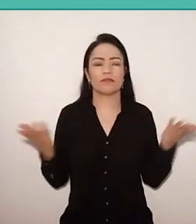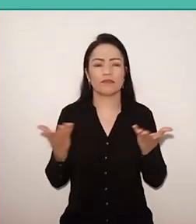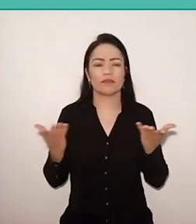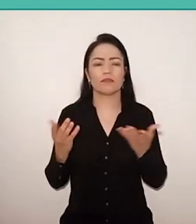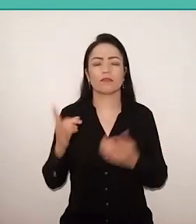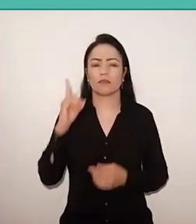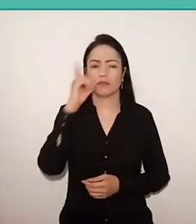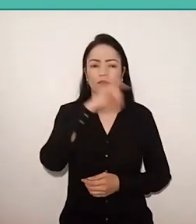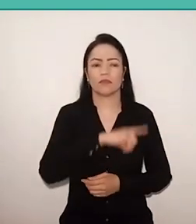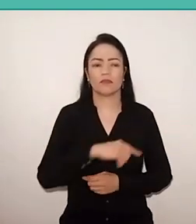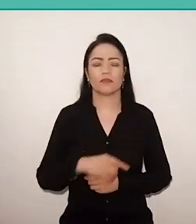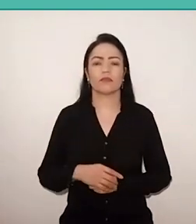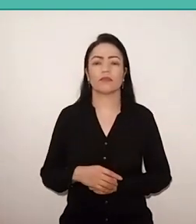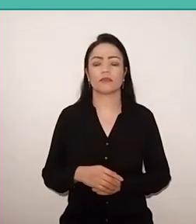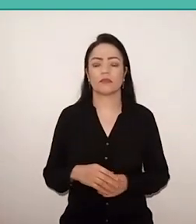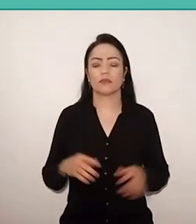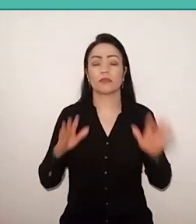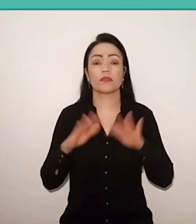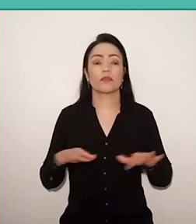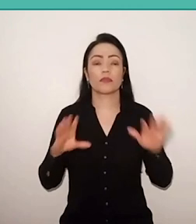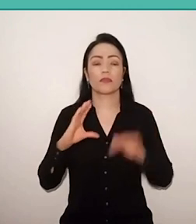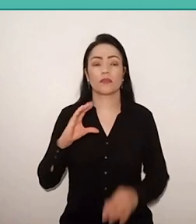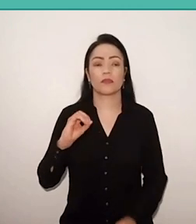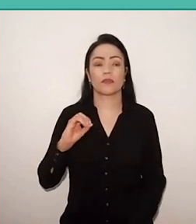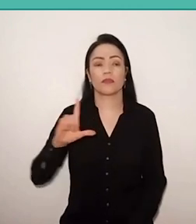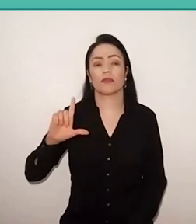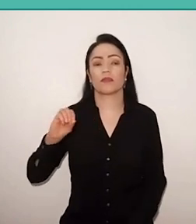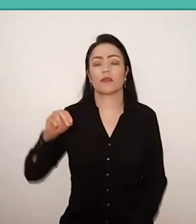where the effects of colonialism are not felt only in Africa,